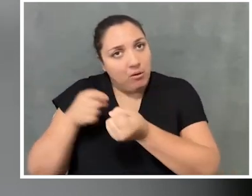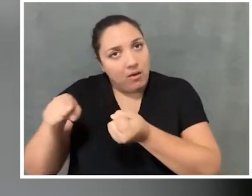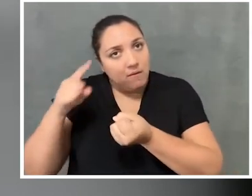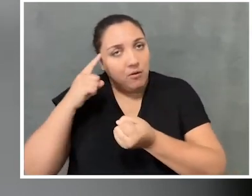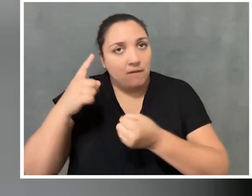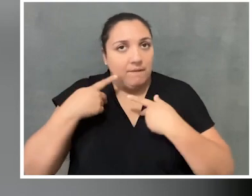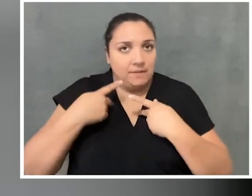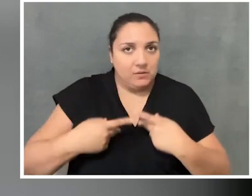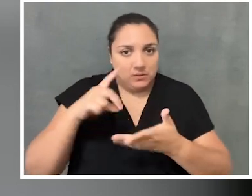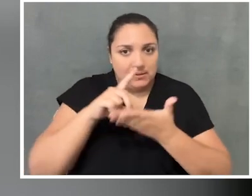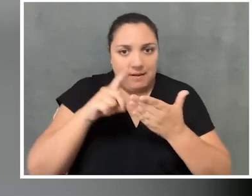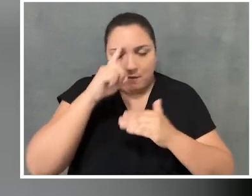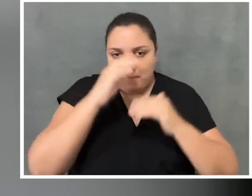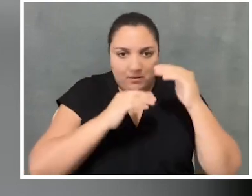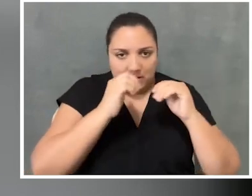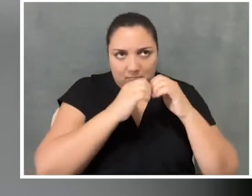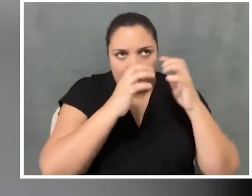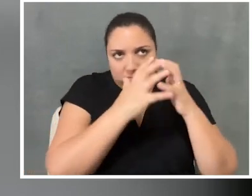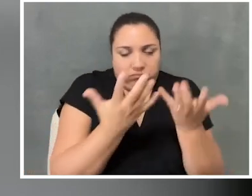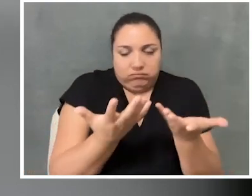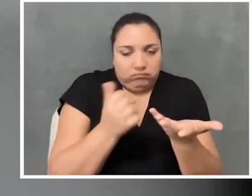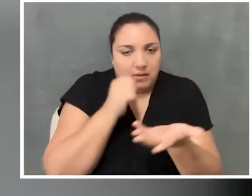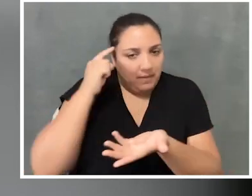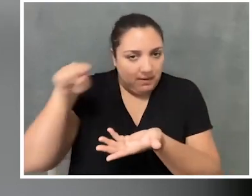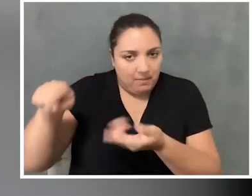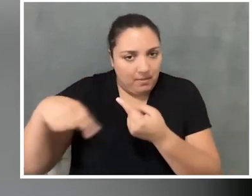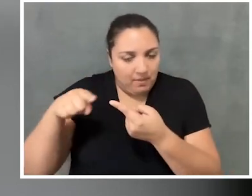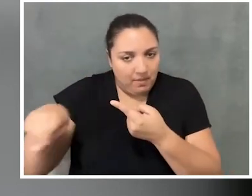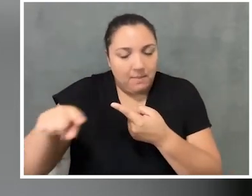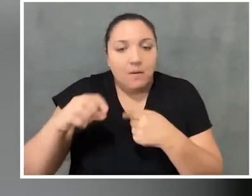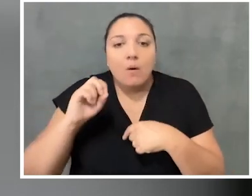or in the sort of creation of the social spaces